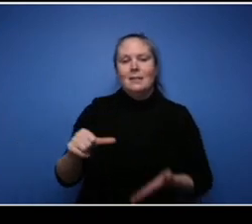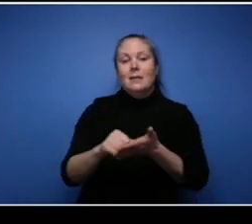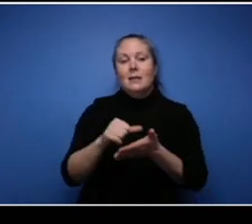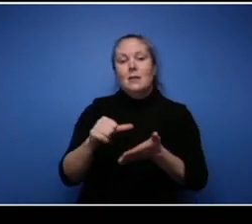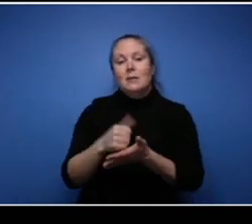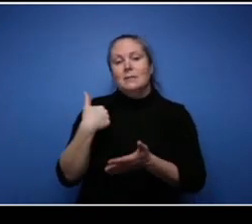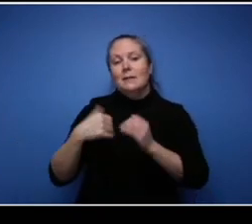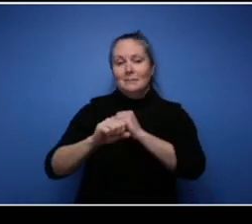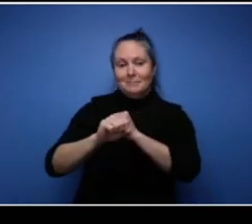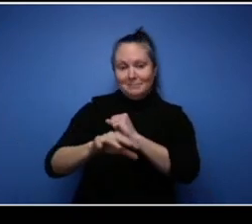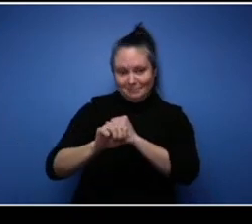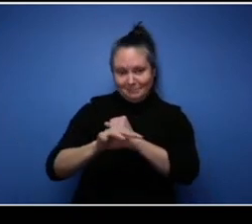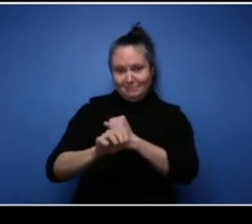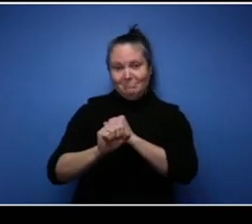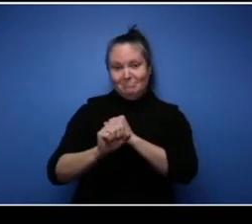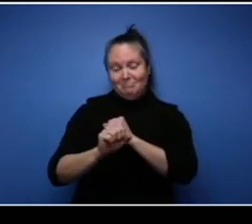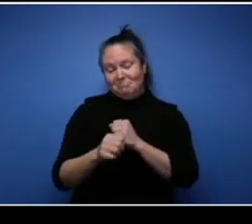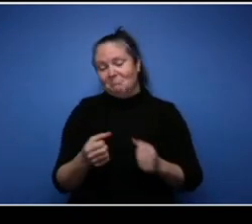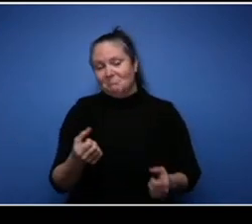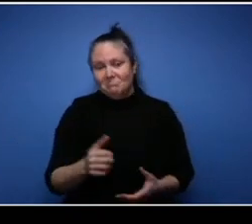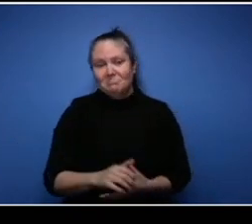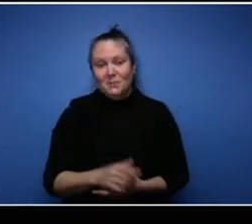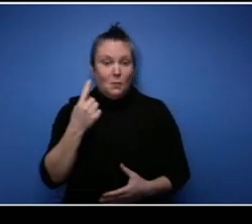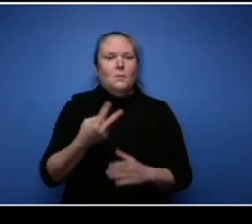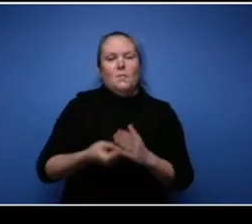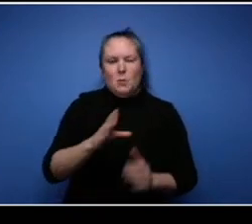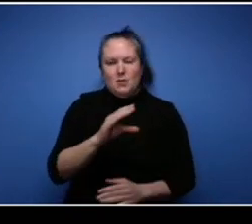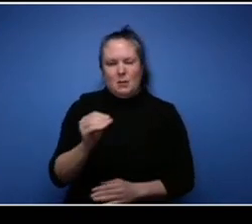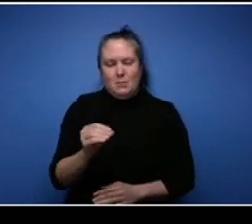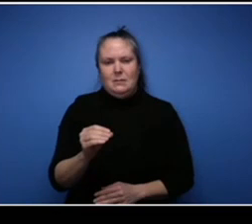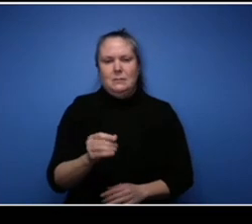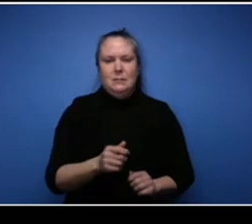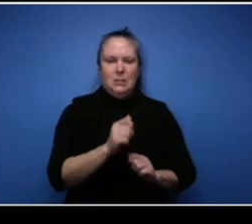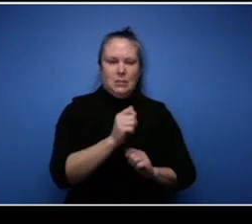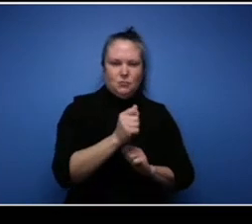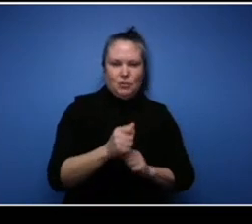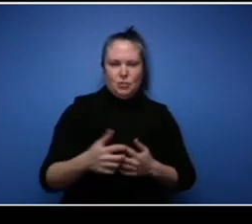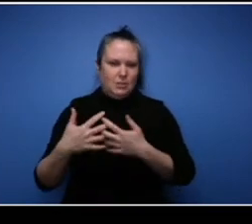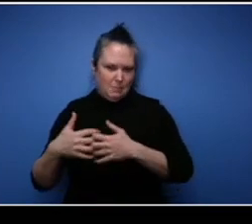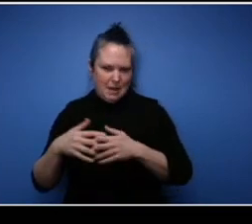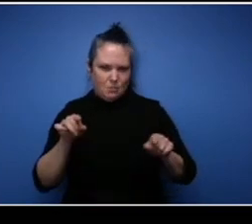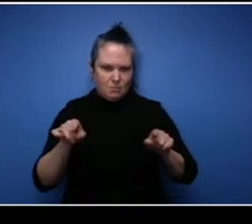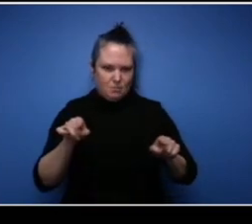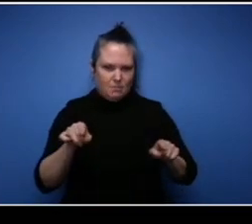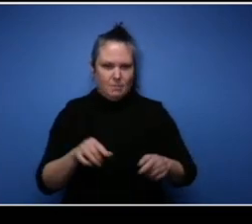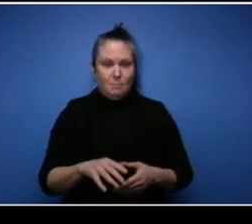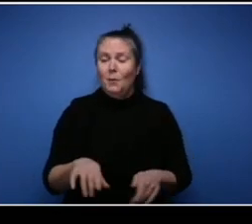basically for both companies and nothing but better our truck's driving up and down the